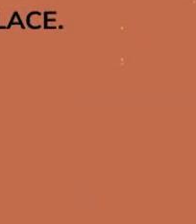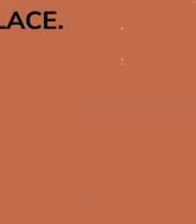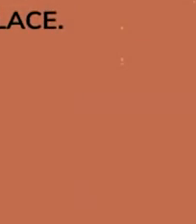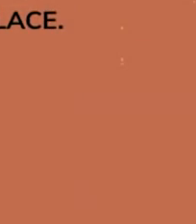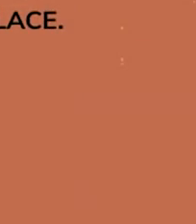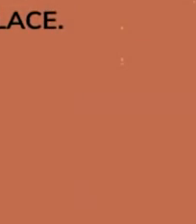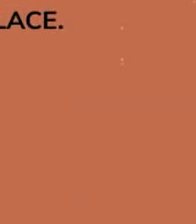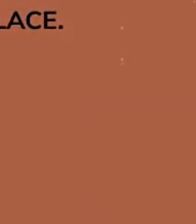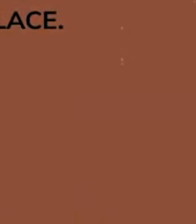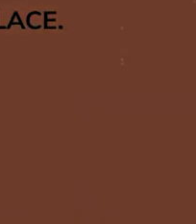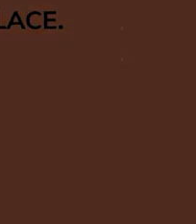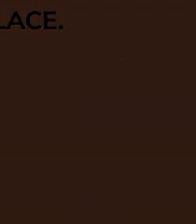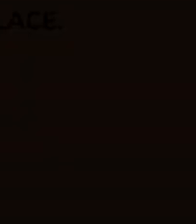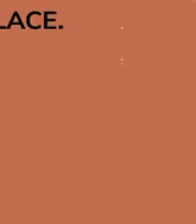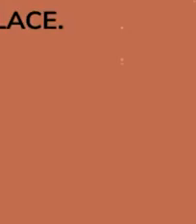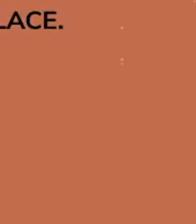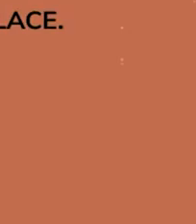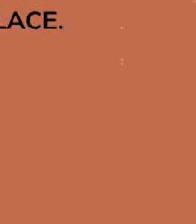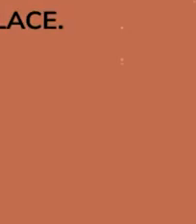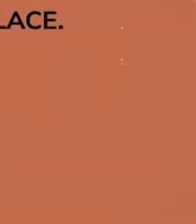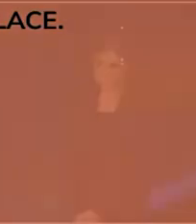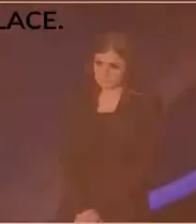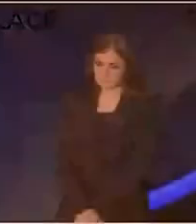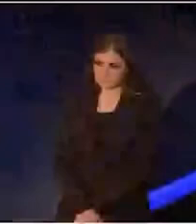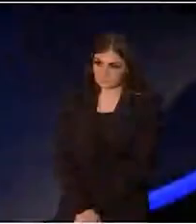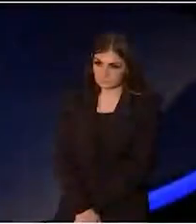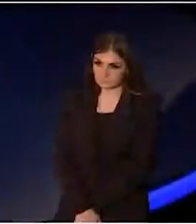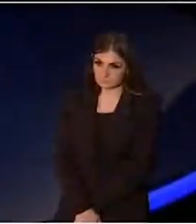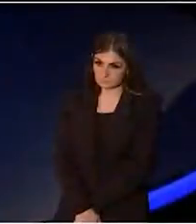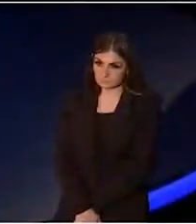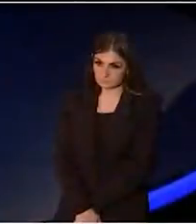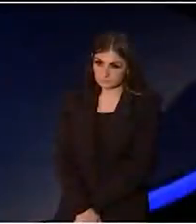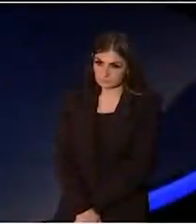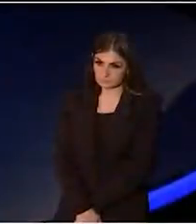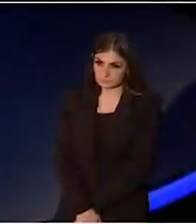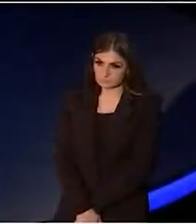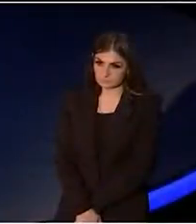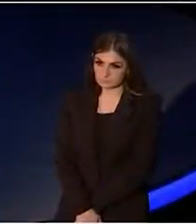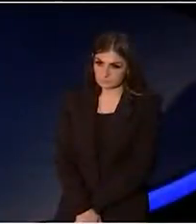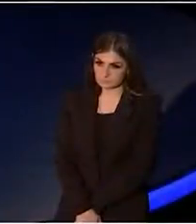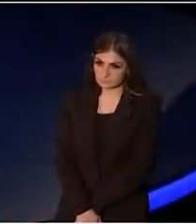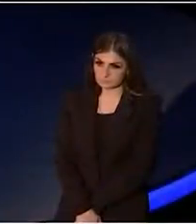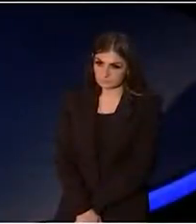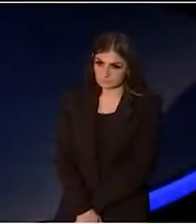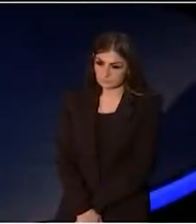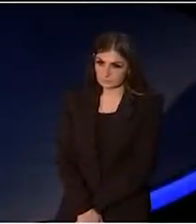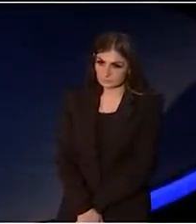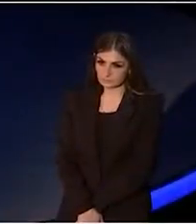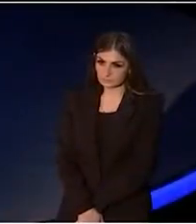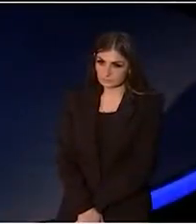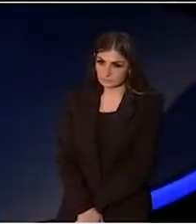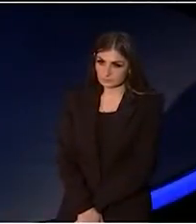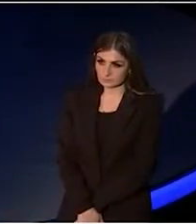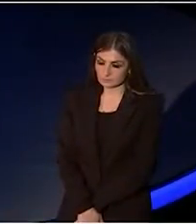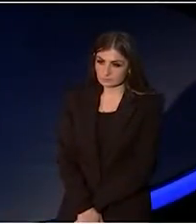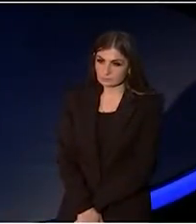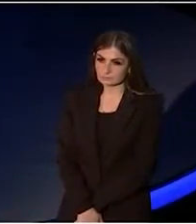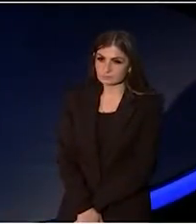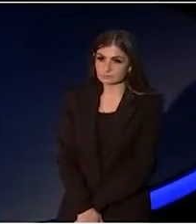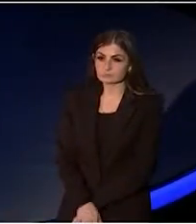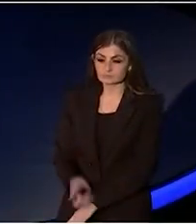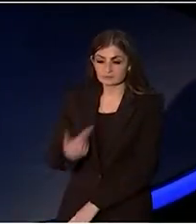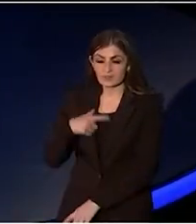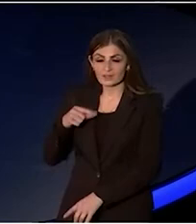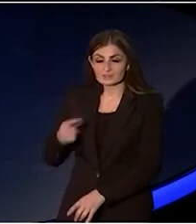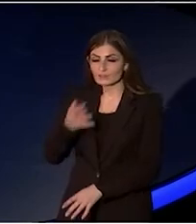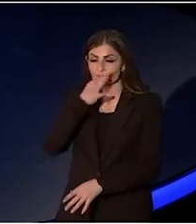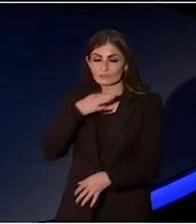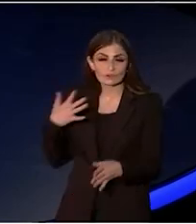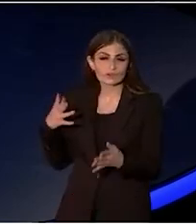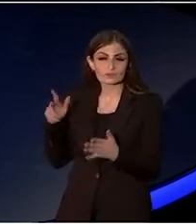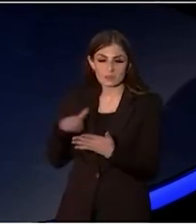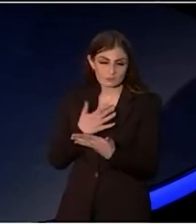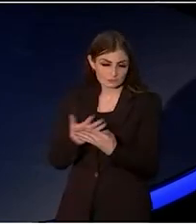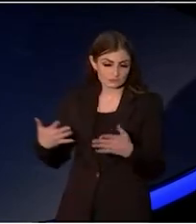In a free poetry workshop, I attended in October 2013,